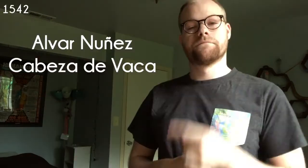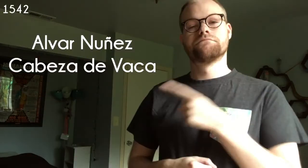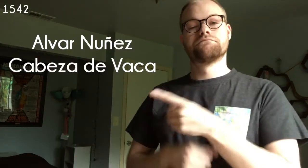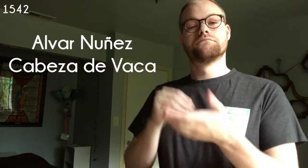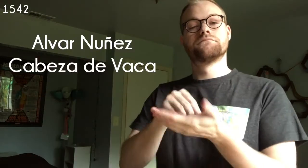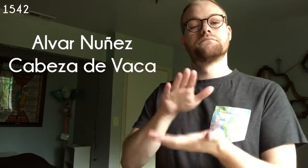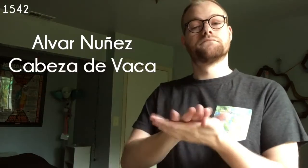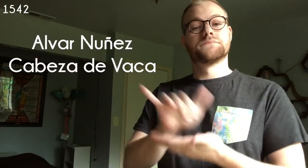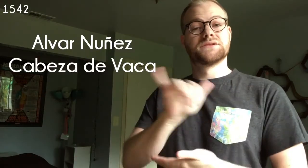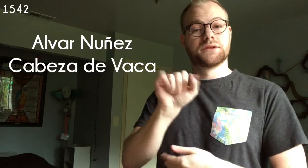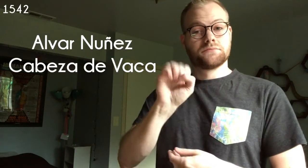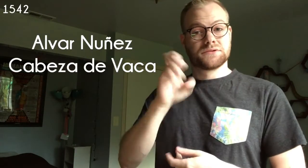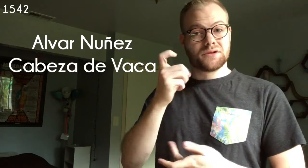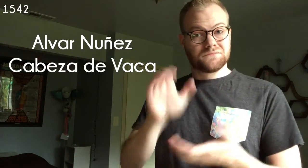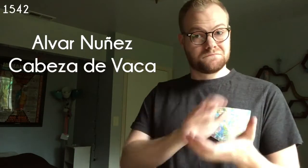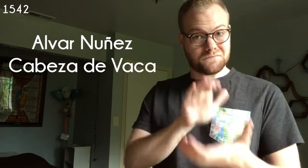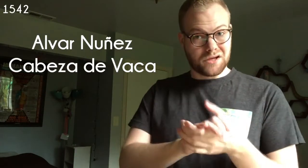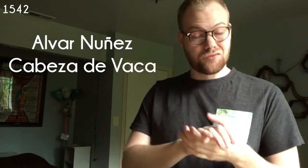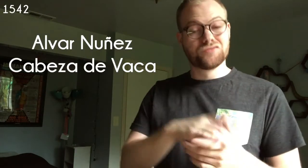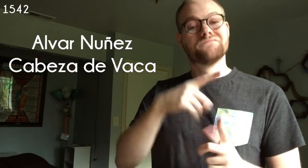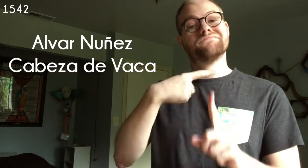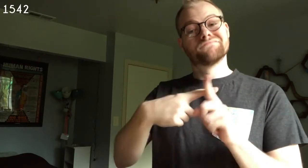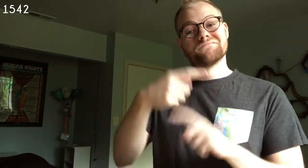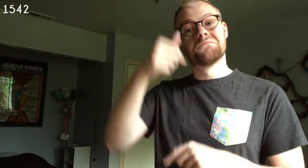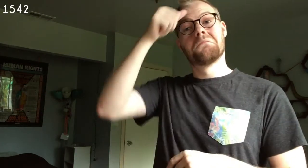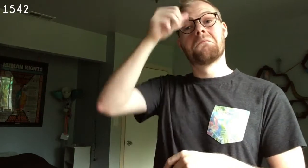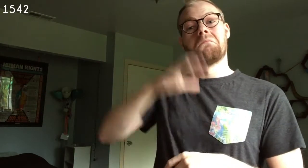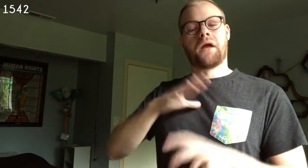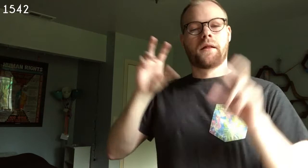1542 Alvar Nuñez Cabeza de Vaca documents same sex marriages and men